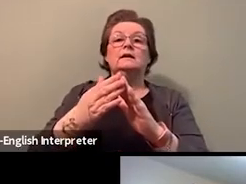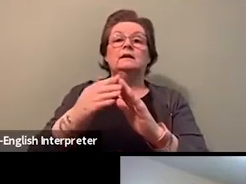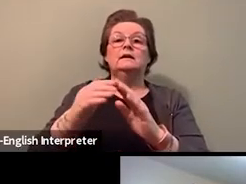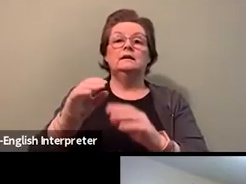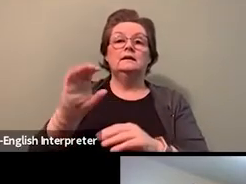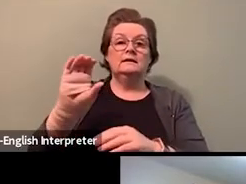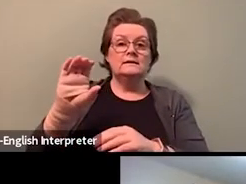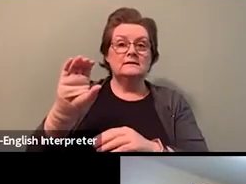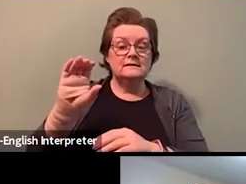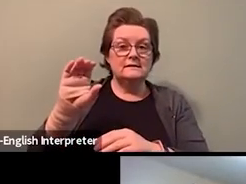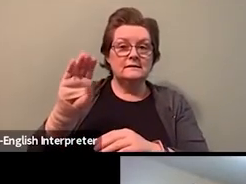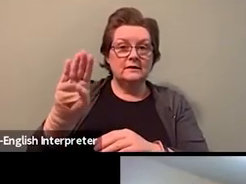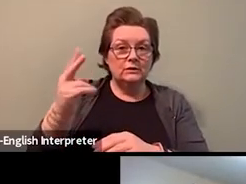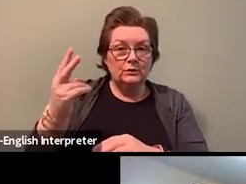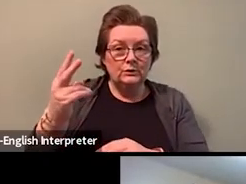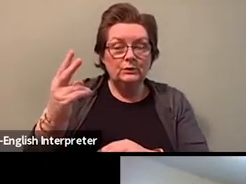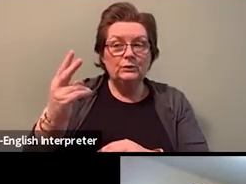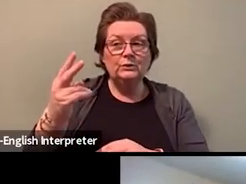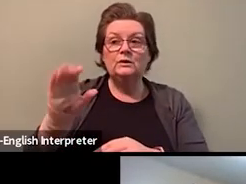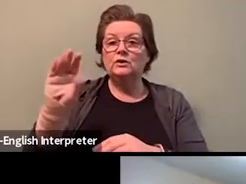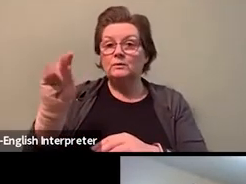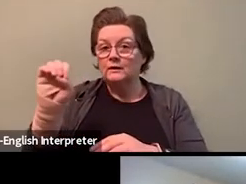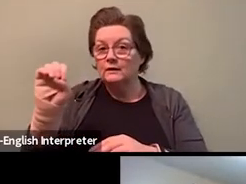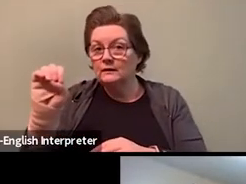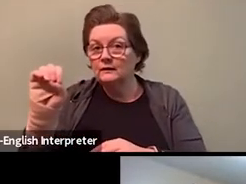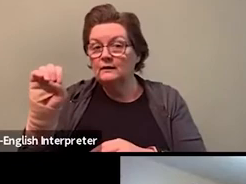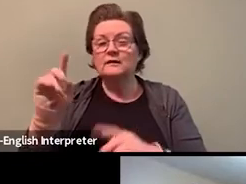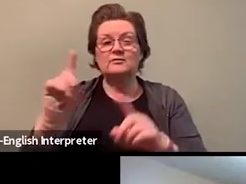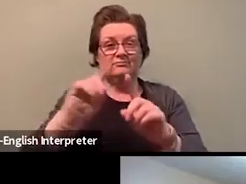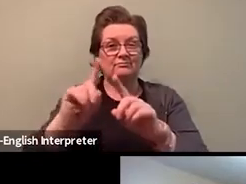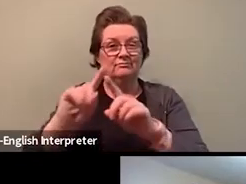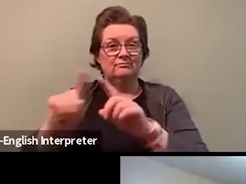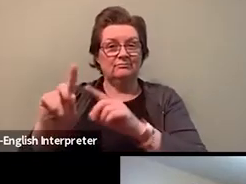I think, organizations like this, we're all linked.